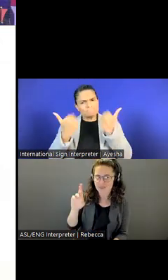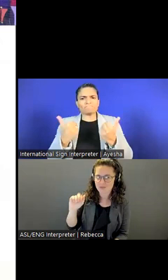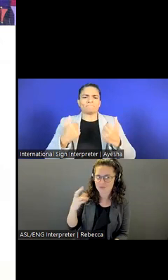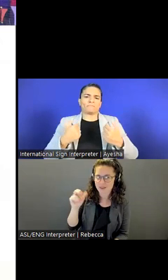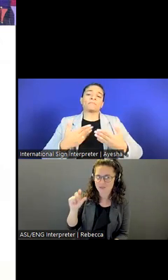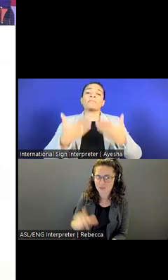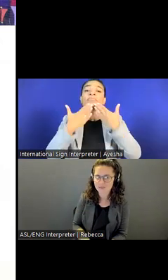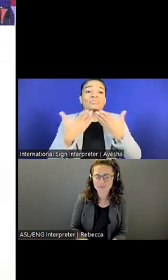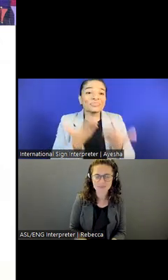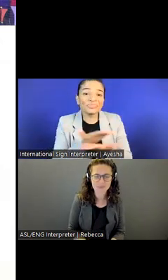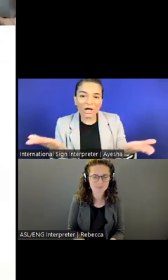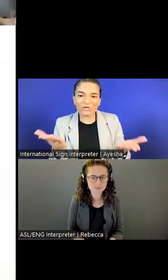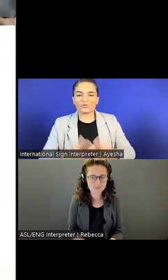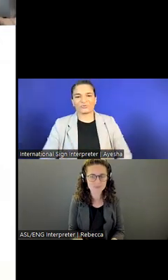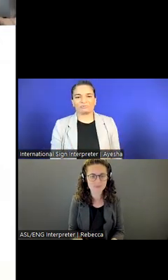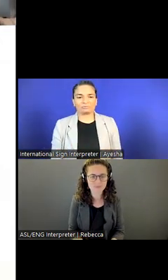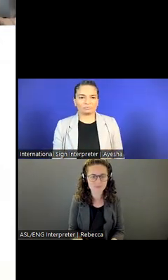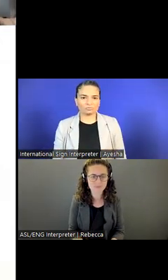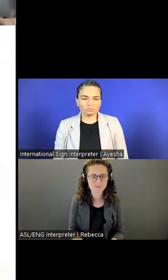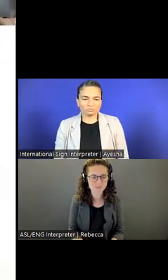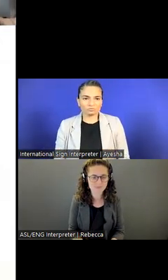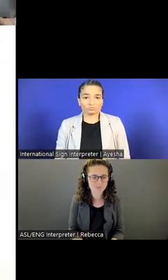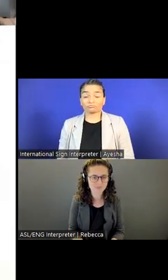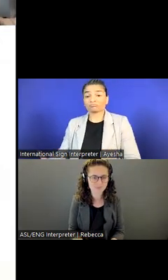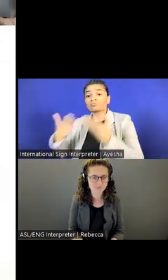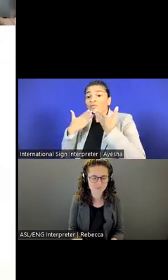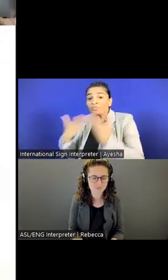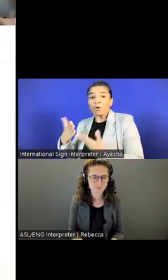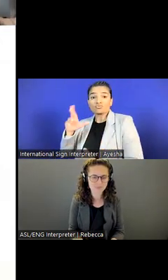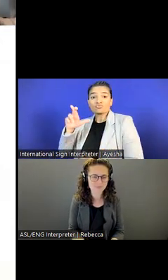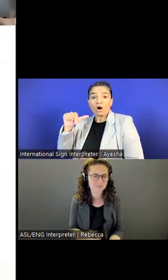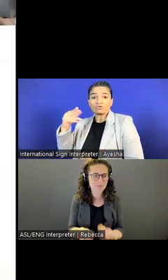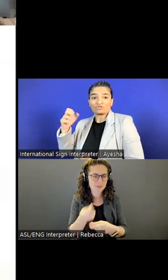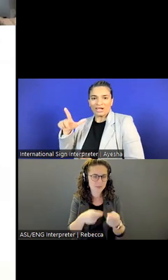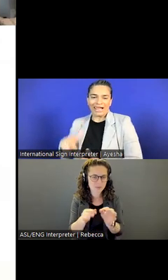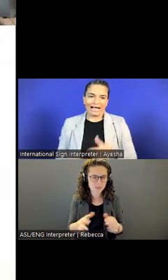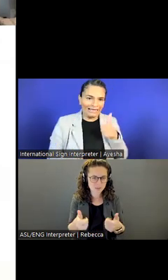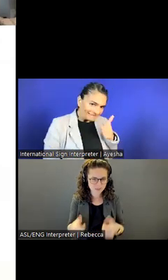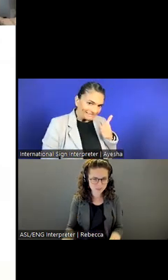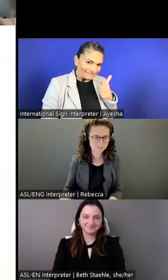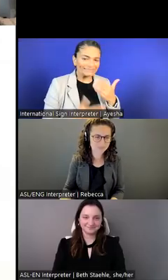Ashley Holben: Thank you, Rachel. Rachel Dorman: Yep.